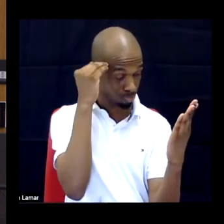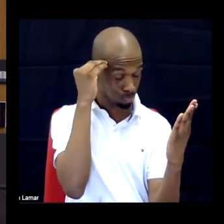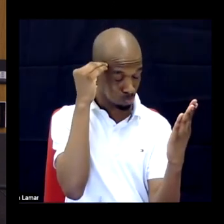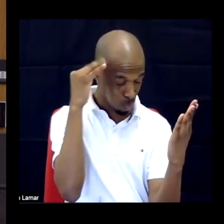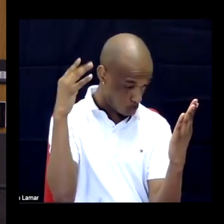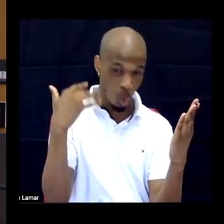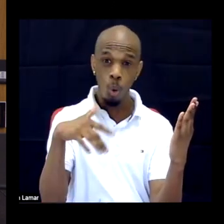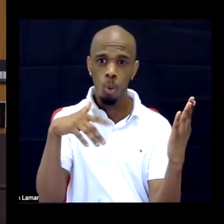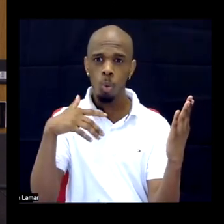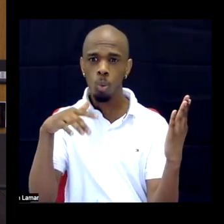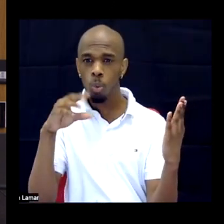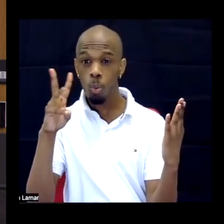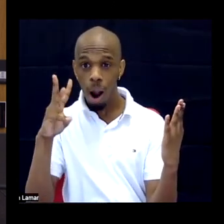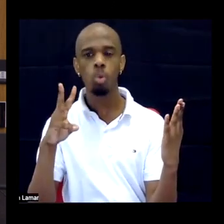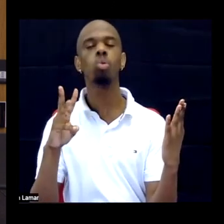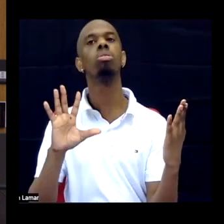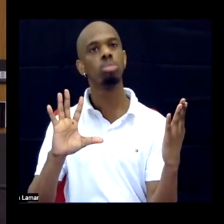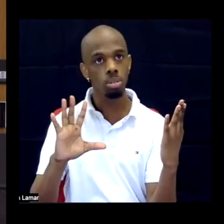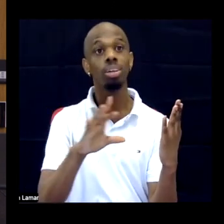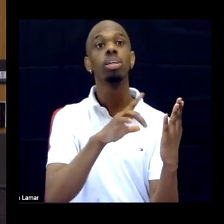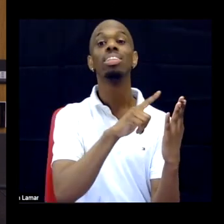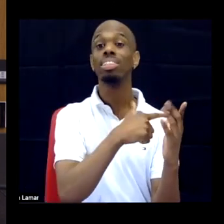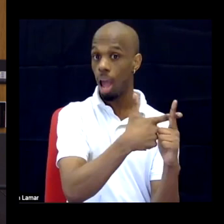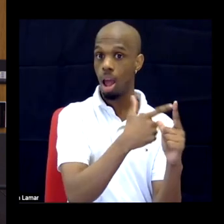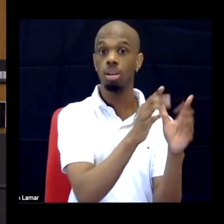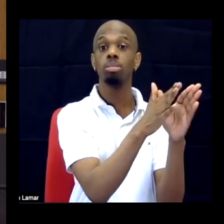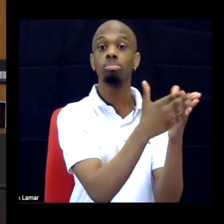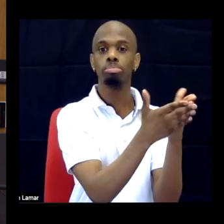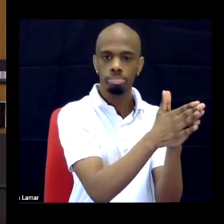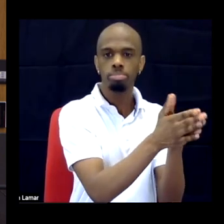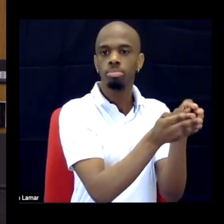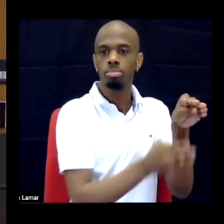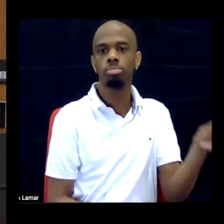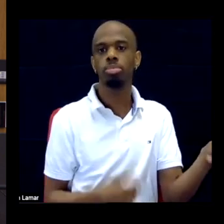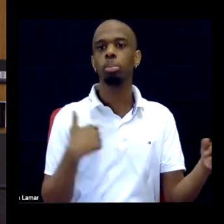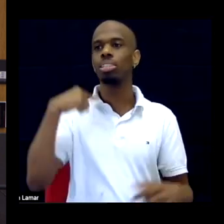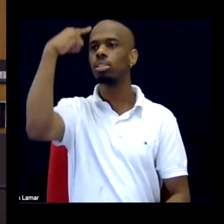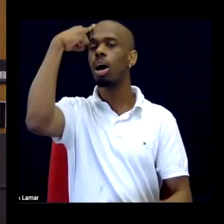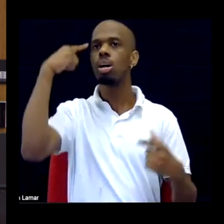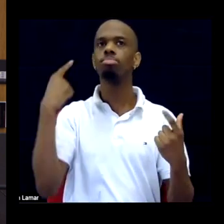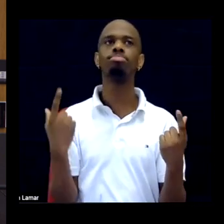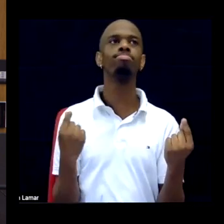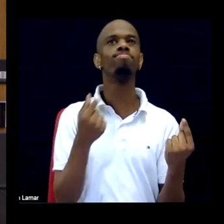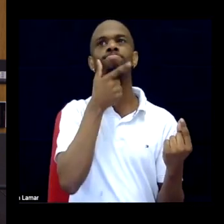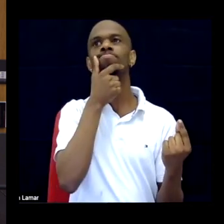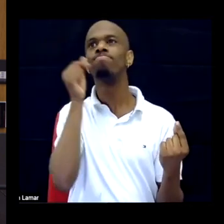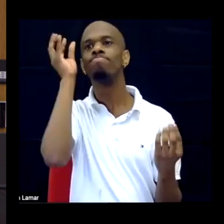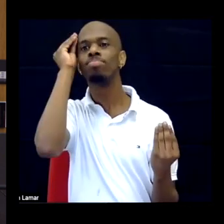But when I read that, I started thinking, okay, what do I need to do differently? I teach criminal law. So we're talking about socially harmful and horrible fact patterns all the time in that